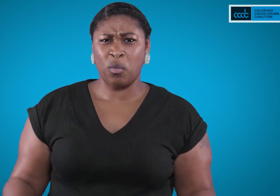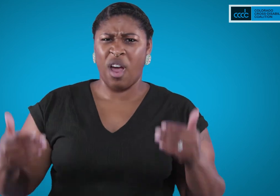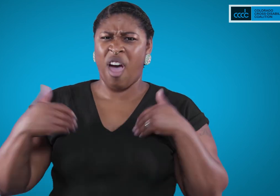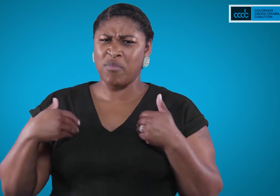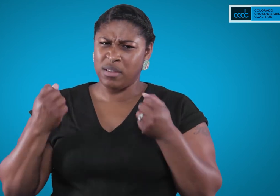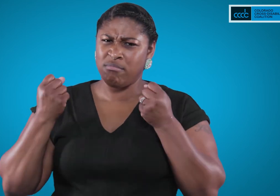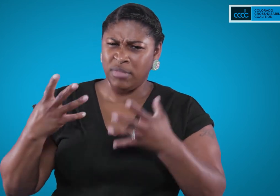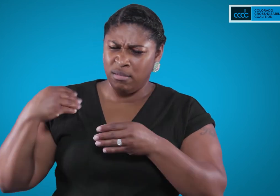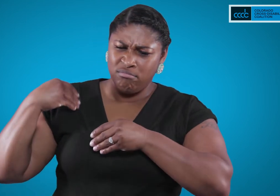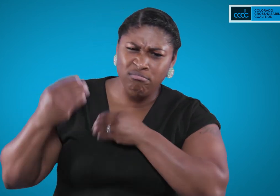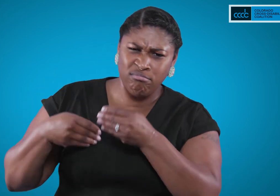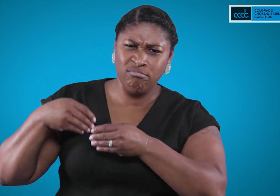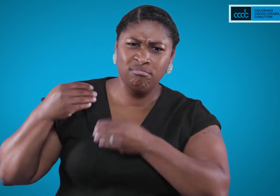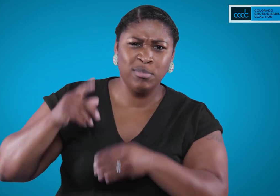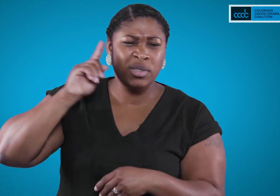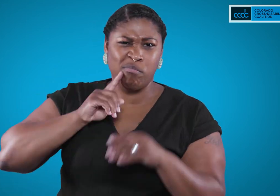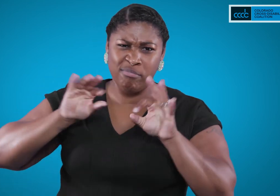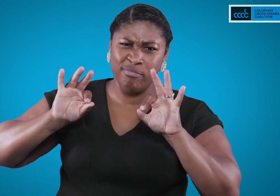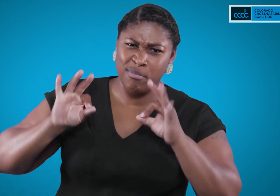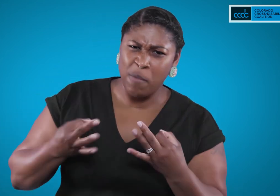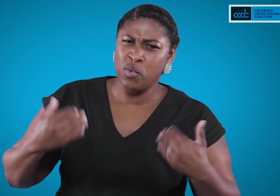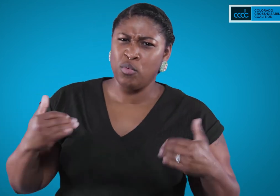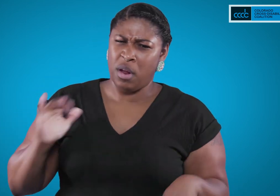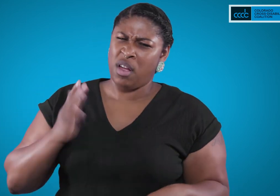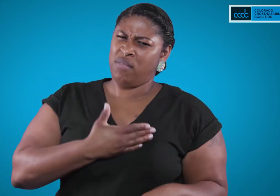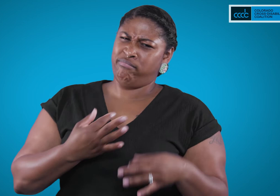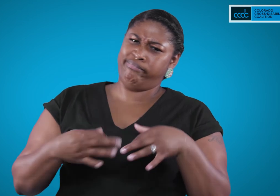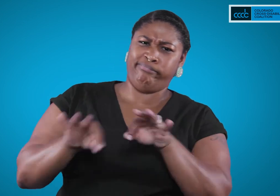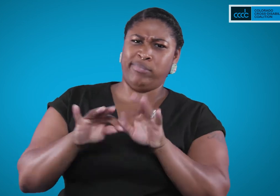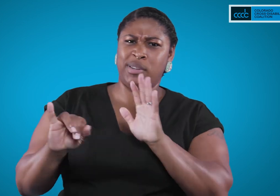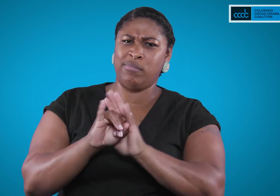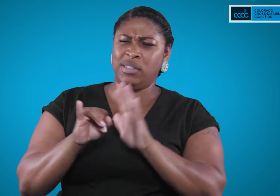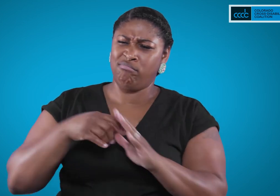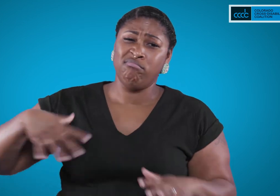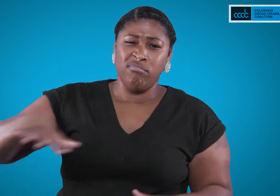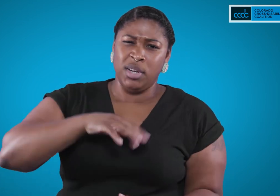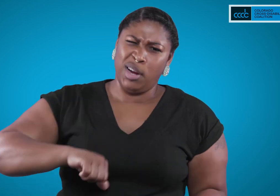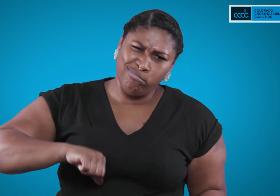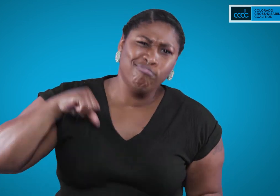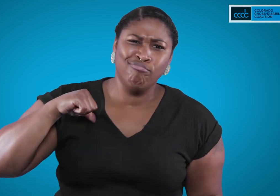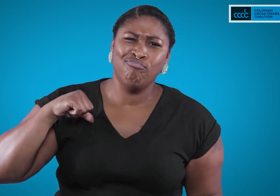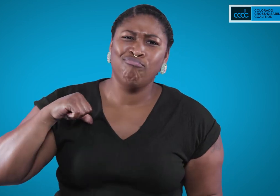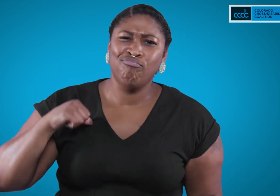There are multigenerational deaf families. It is our primary identity and we are proud of it.